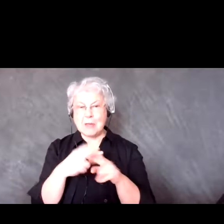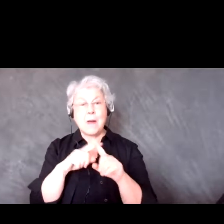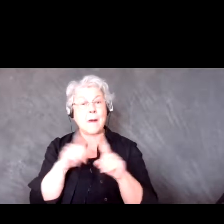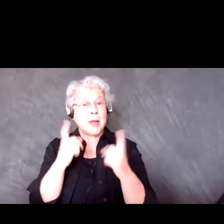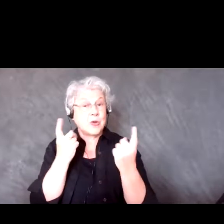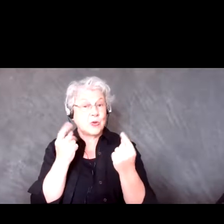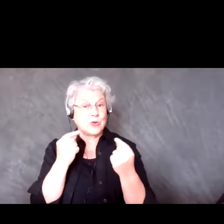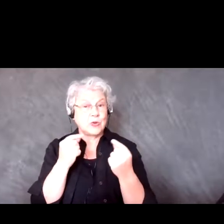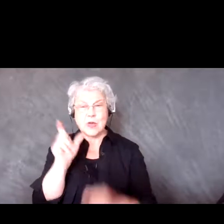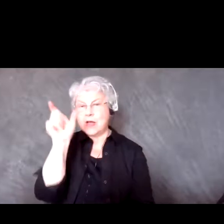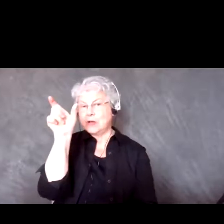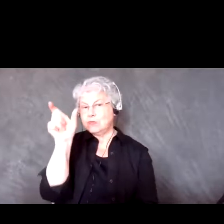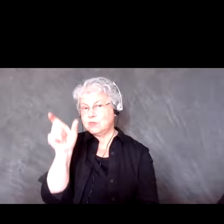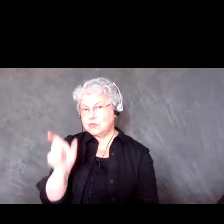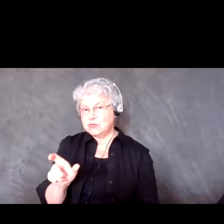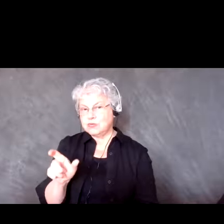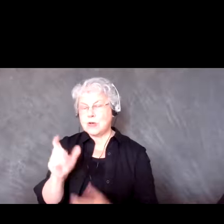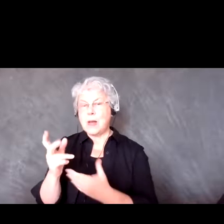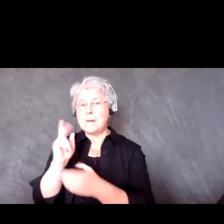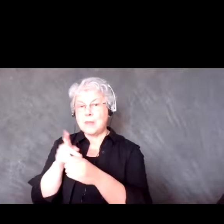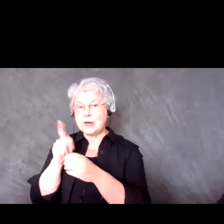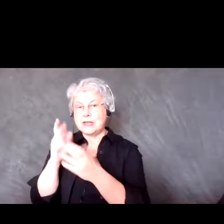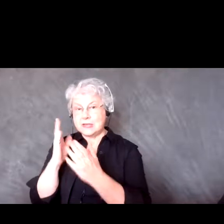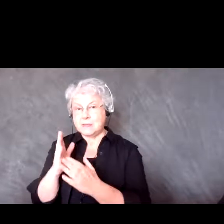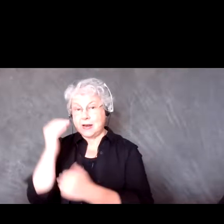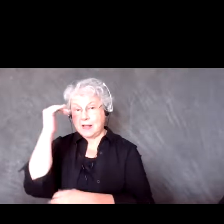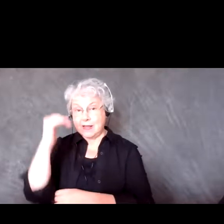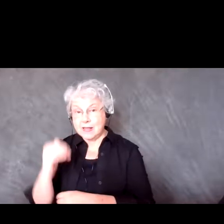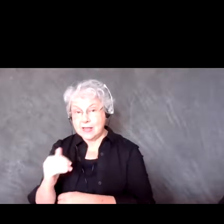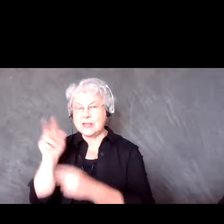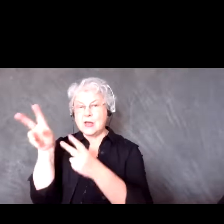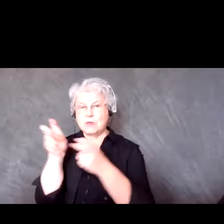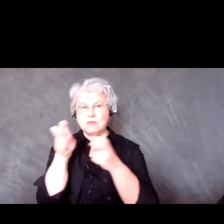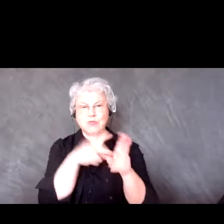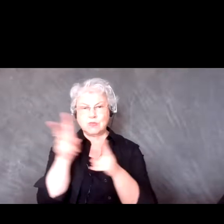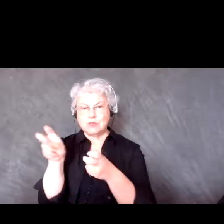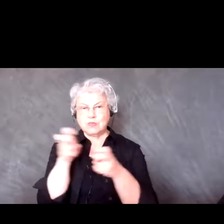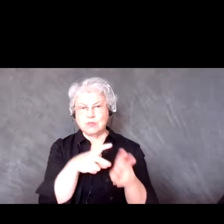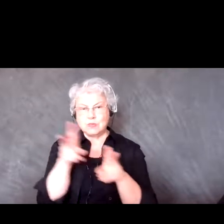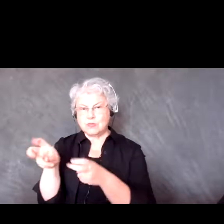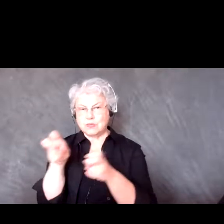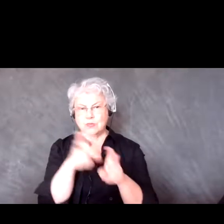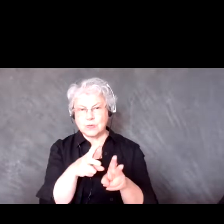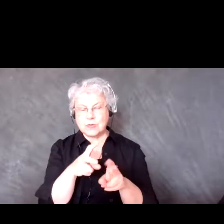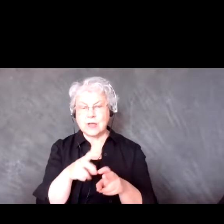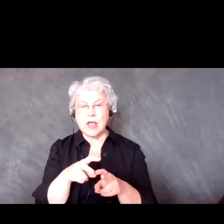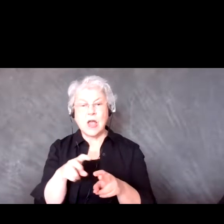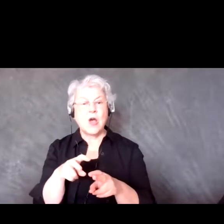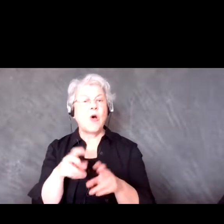and copy and paste the names from there. Even if you have the breakout rooms you can always open the breakout rooms list,